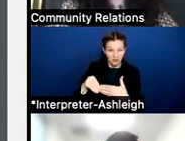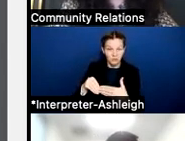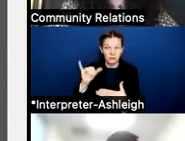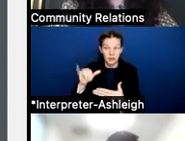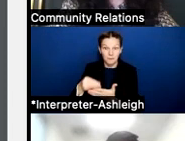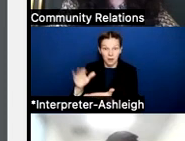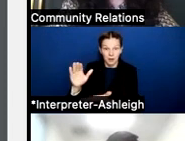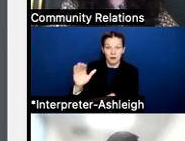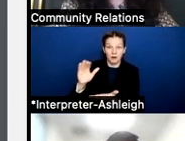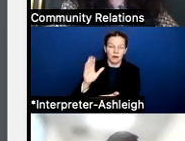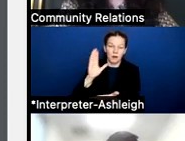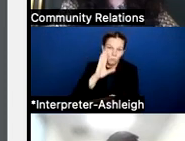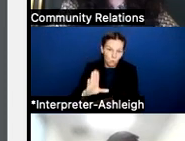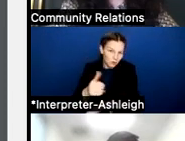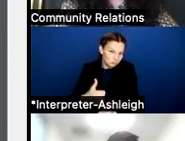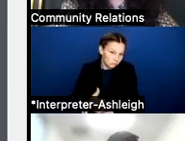of the funding issues that we have in the district.